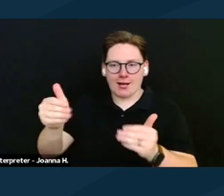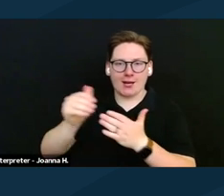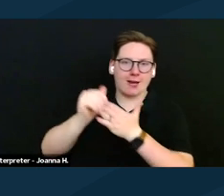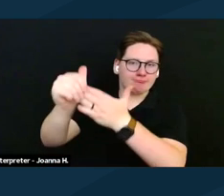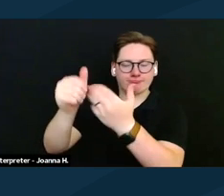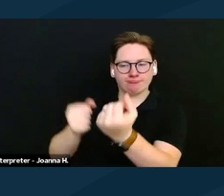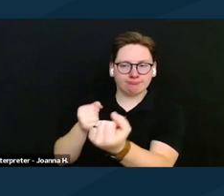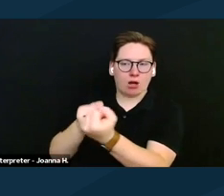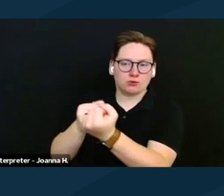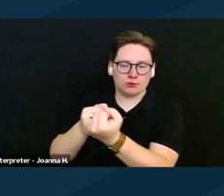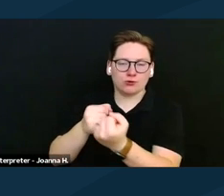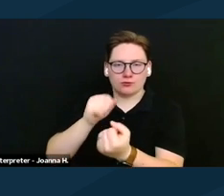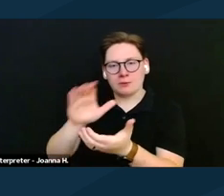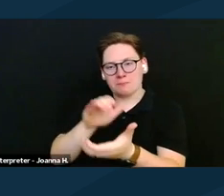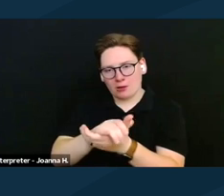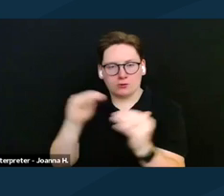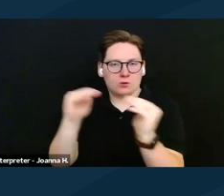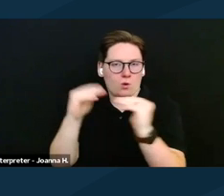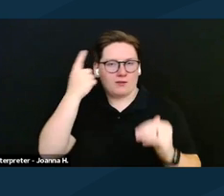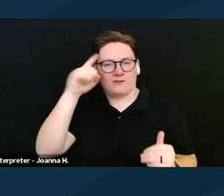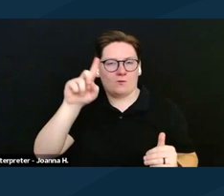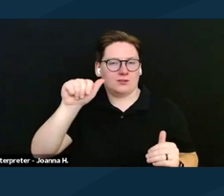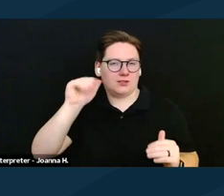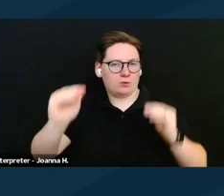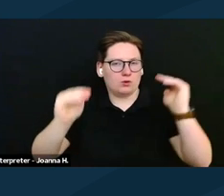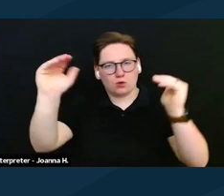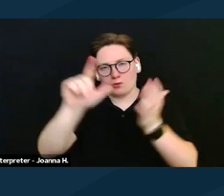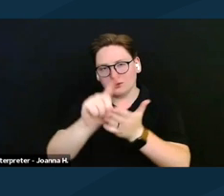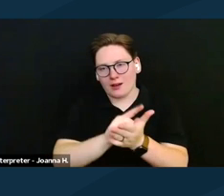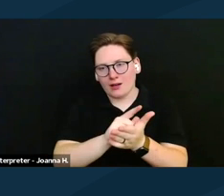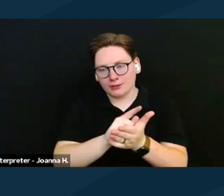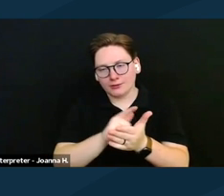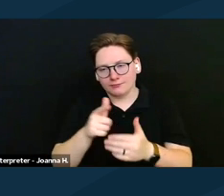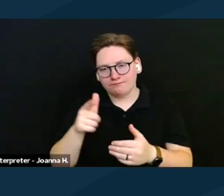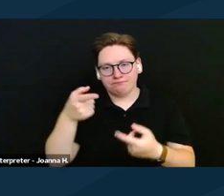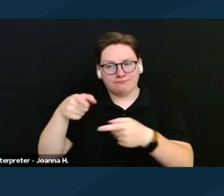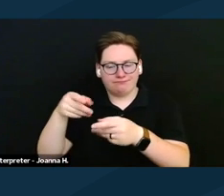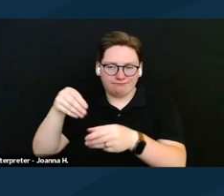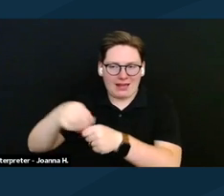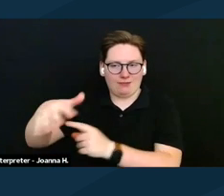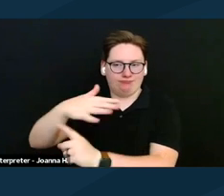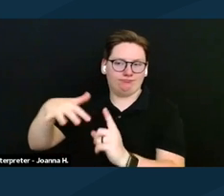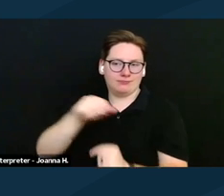the Marriage Equality for Disabled Adults Act in the Senate. Yeah. Thank you.